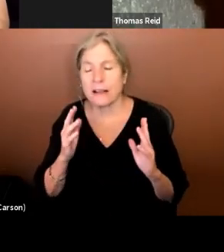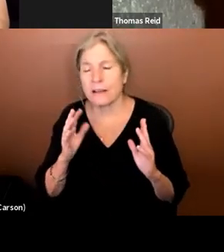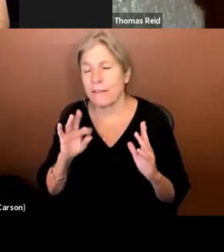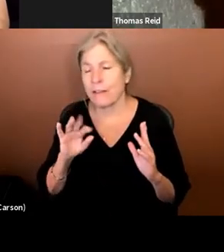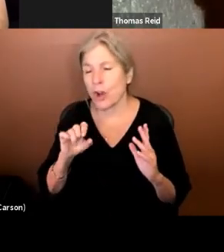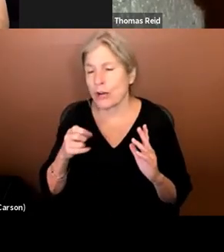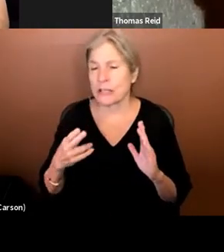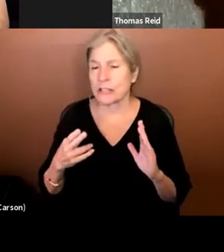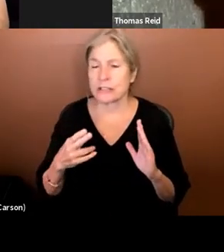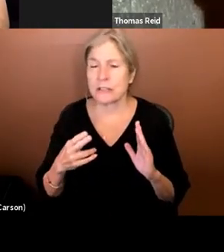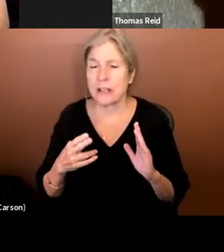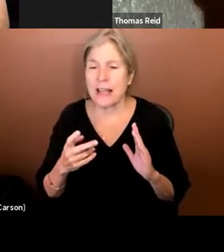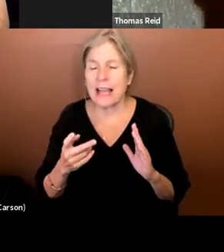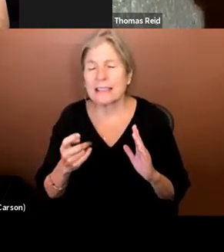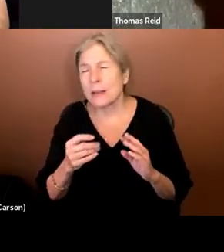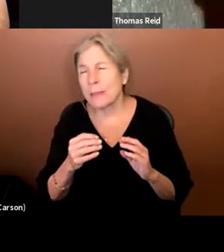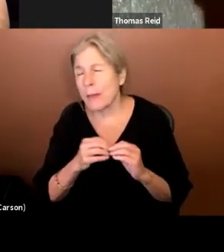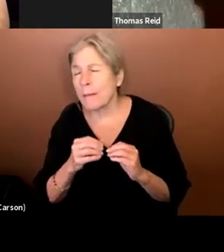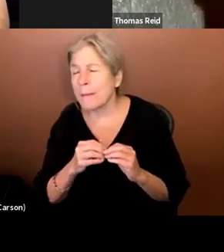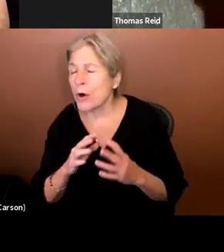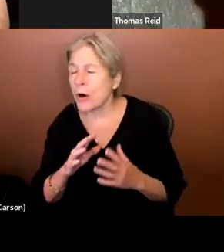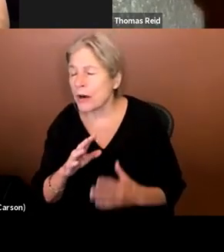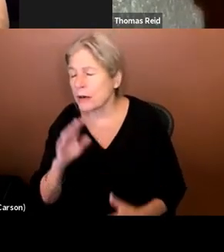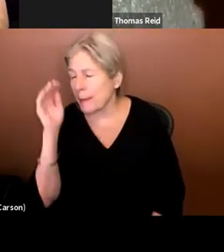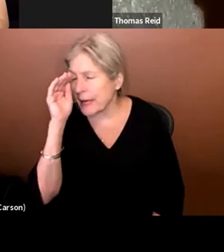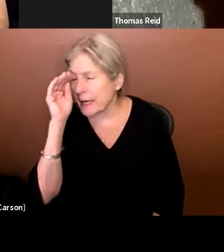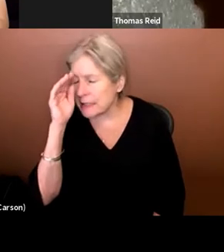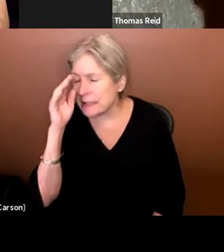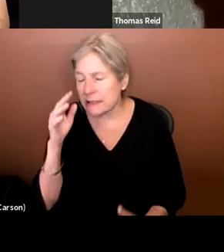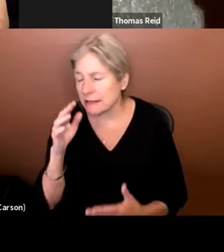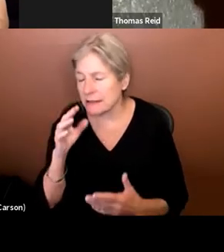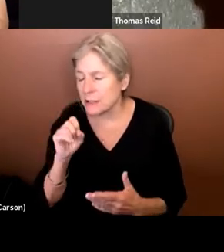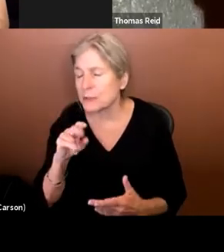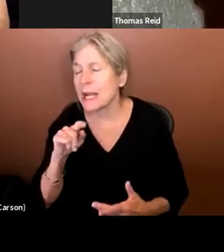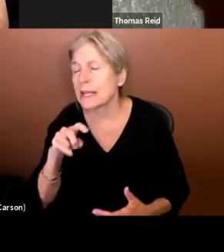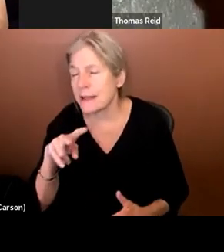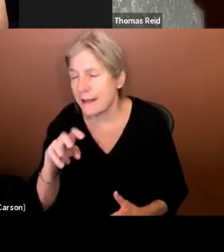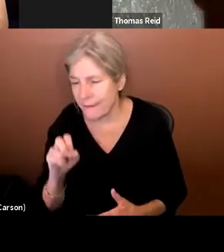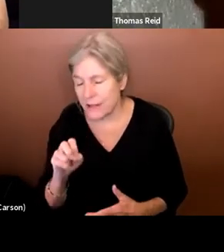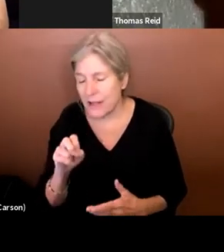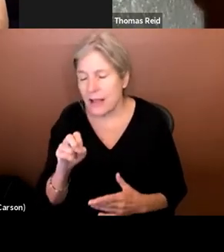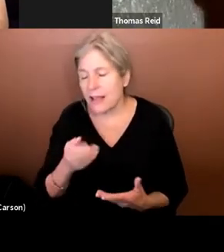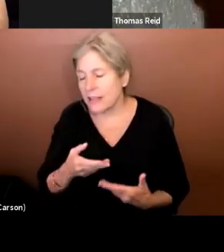subjective detail that suggests more about the characters